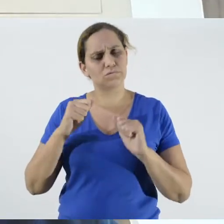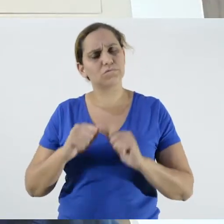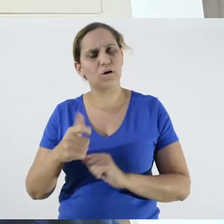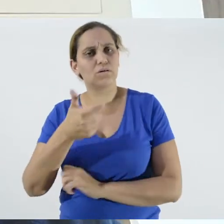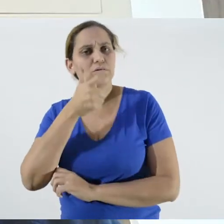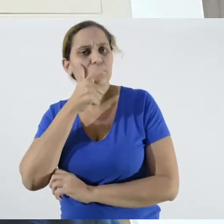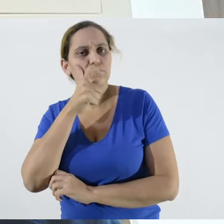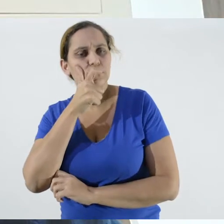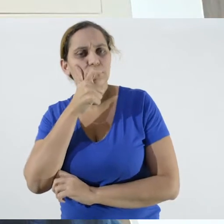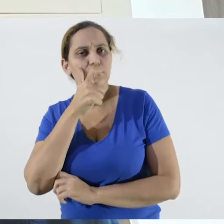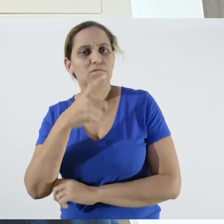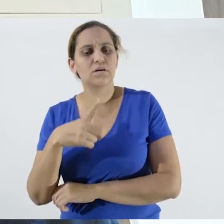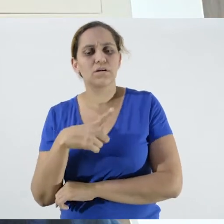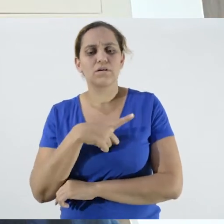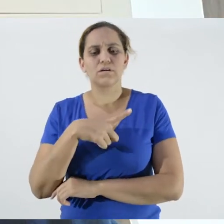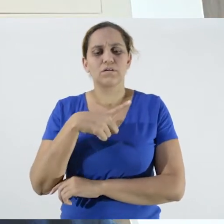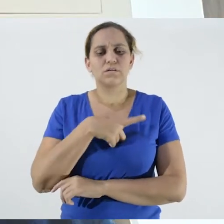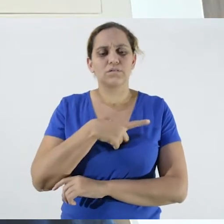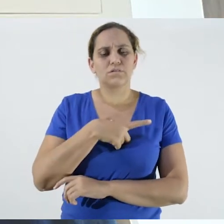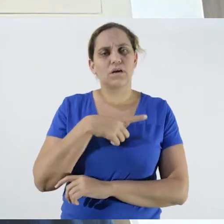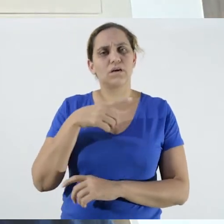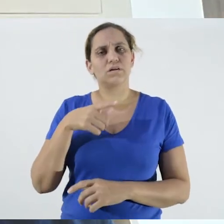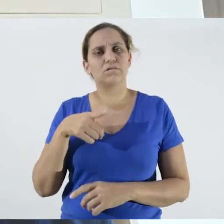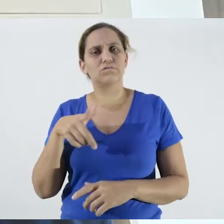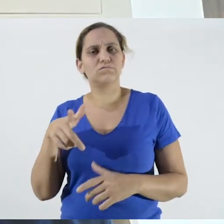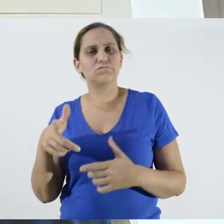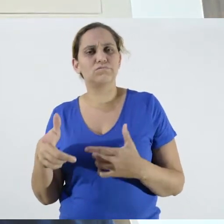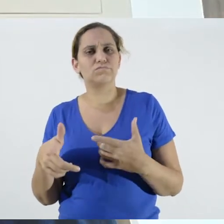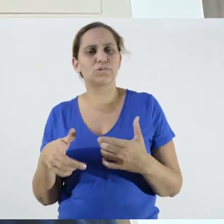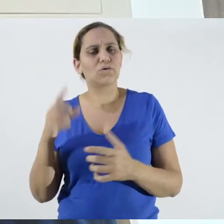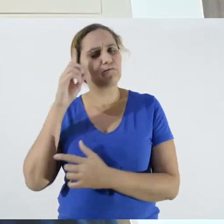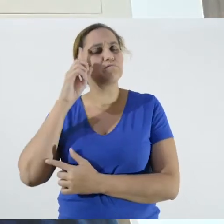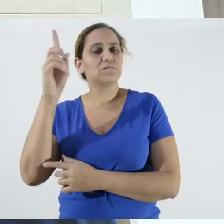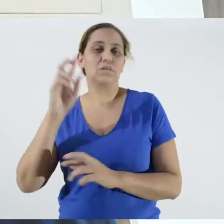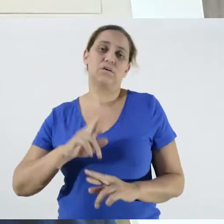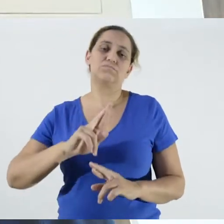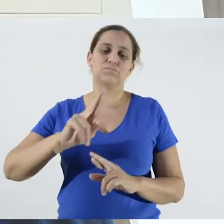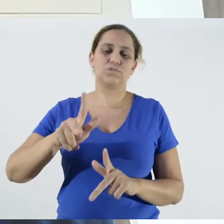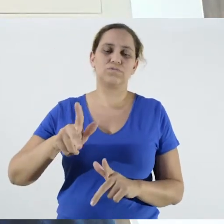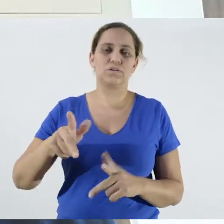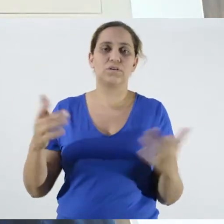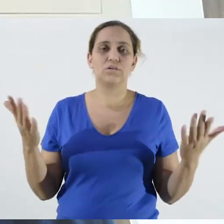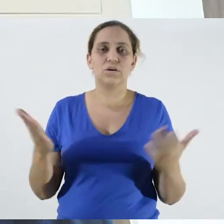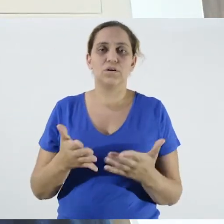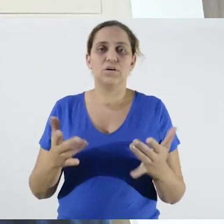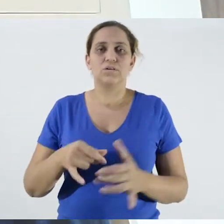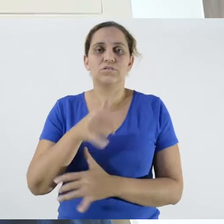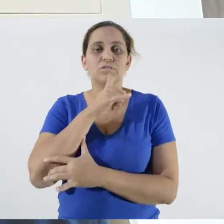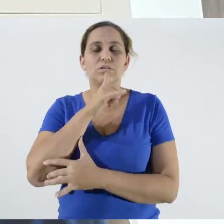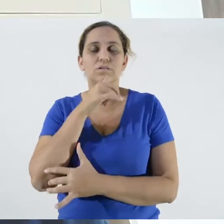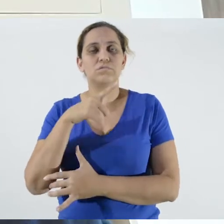you can see that we have a different approach. Today, for